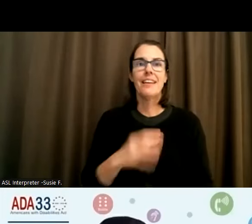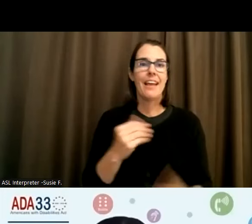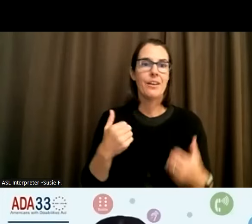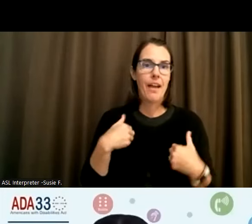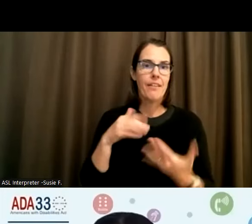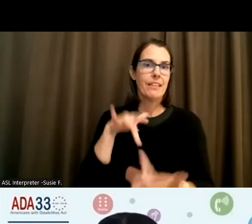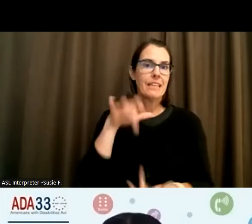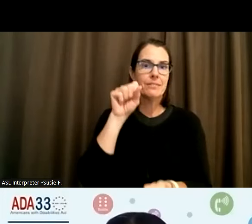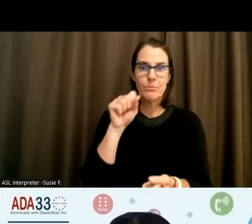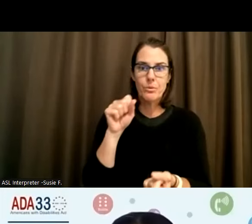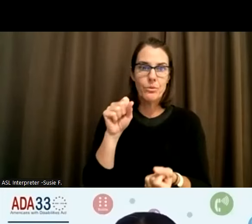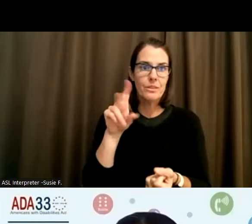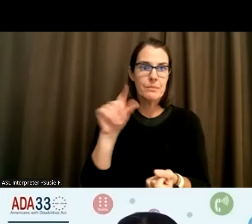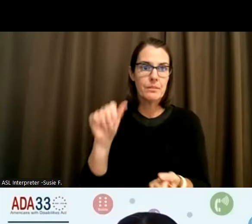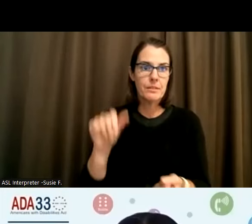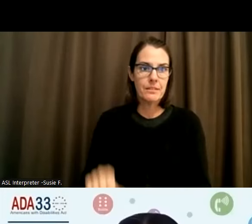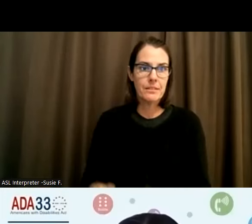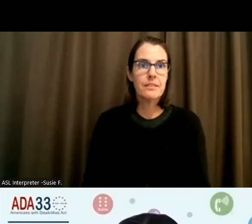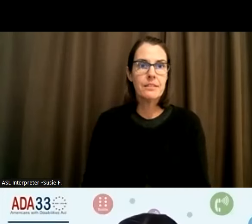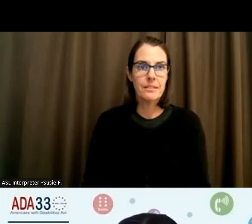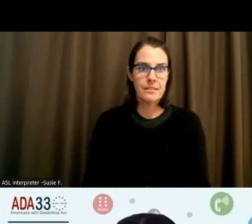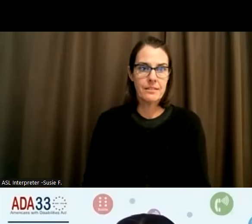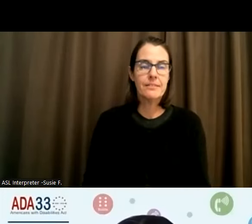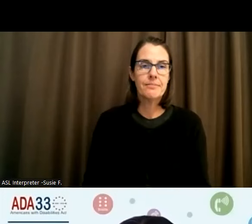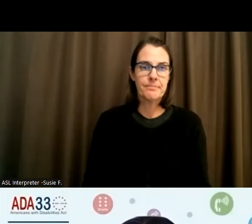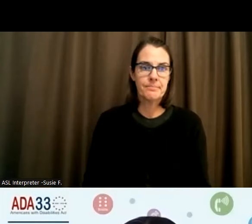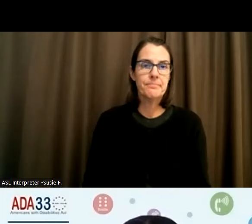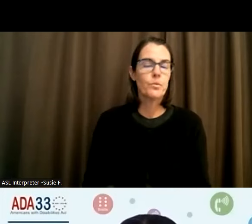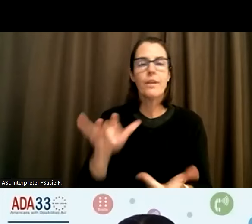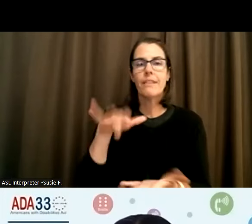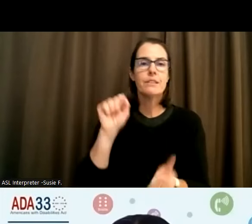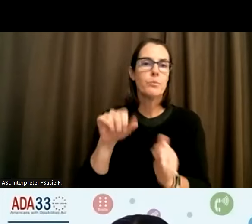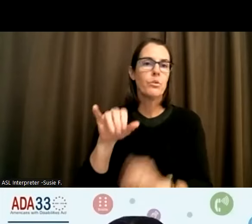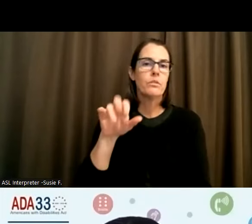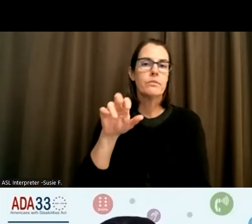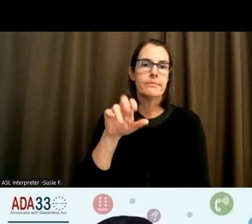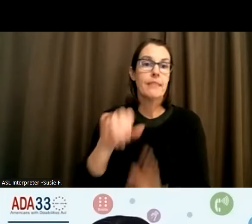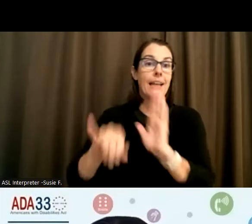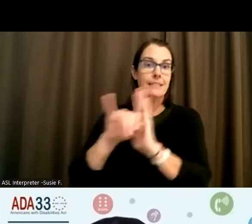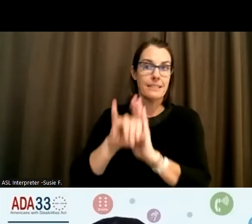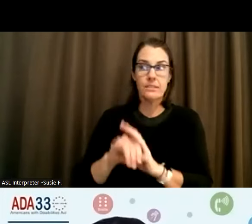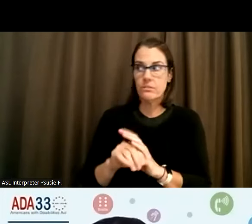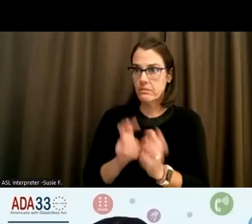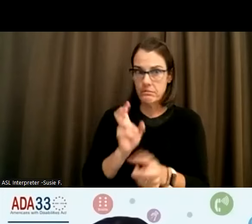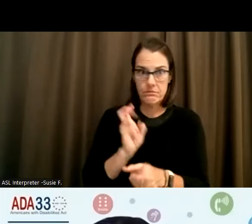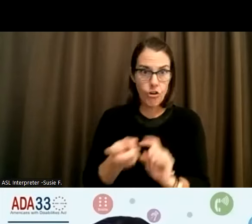indivisible in invisible identities, and they are very hard to find.